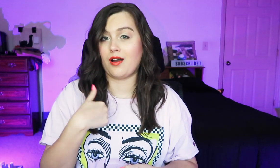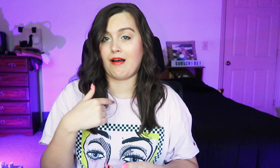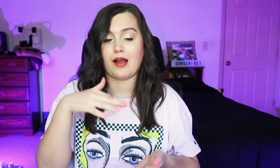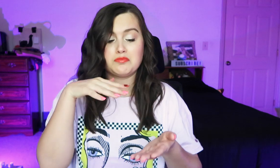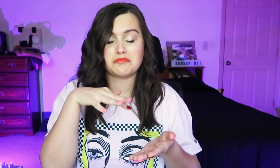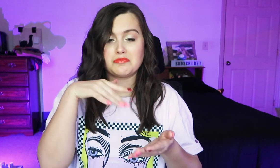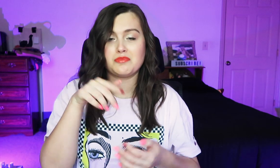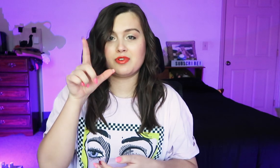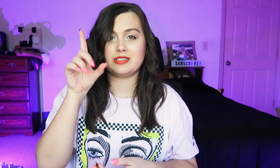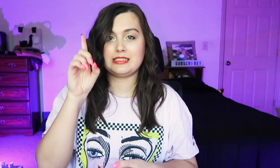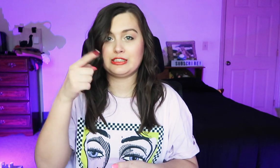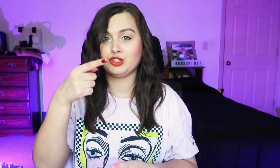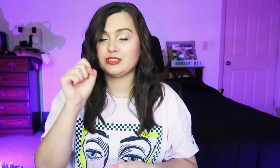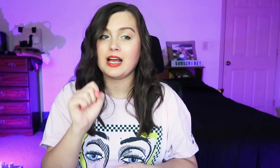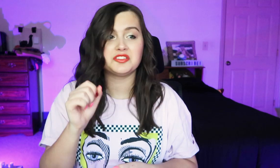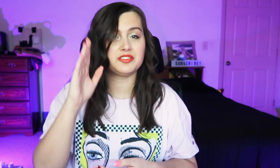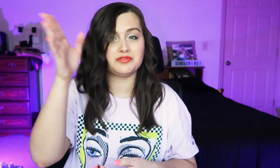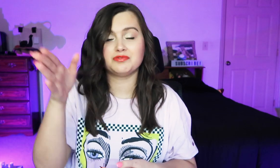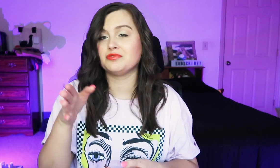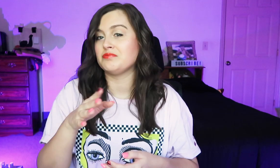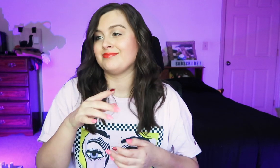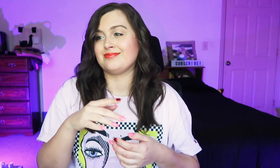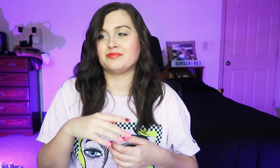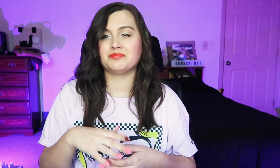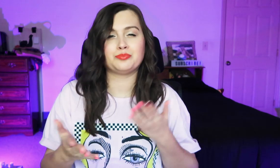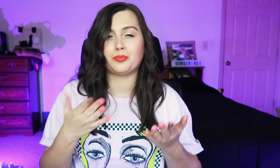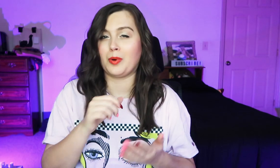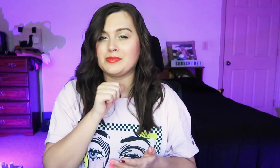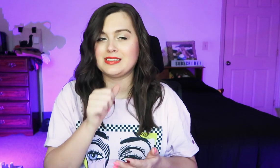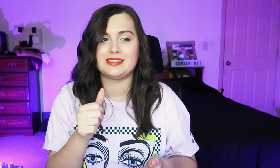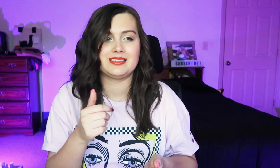Would I study DGS in the future? Probably not.